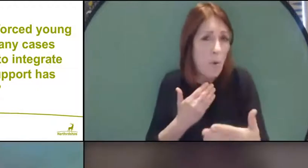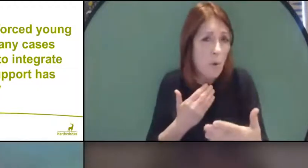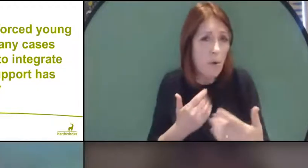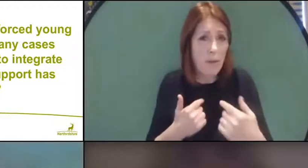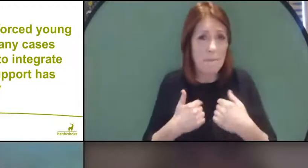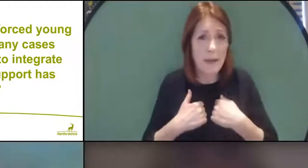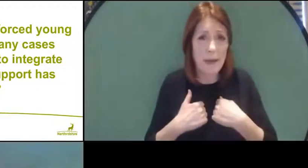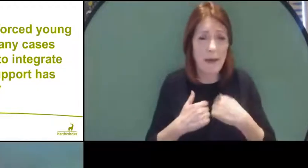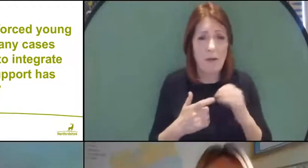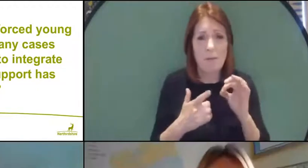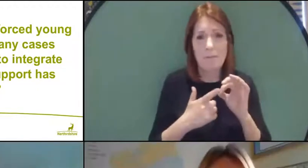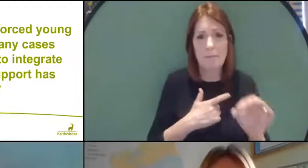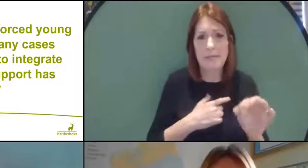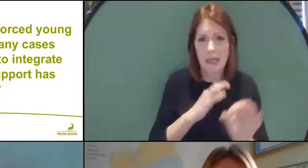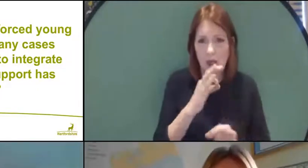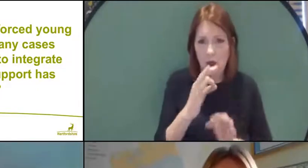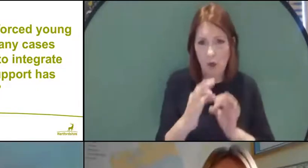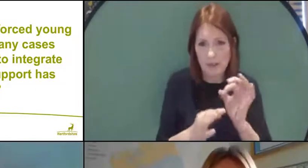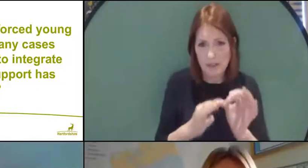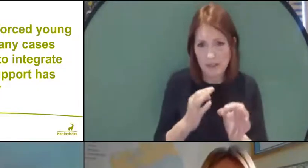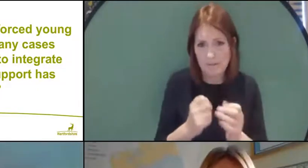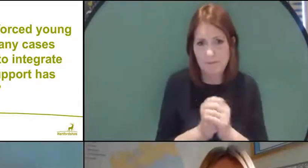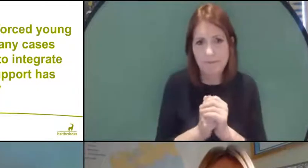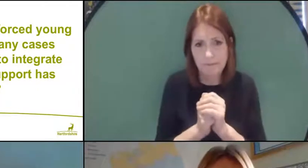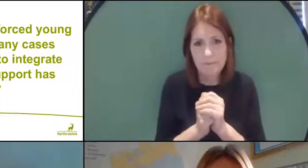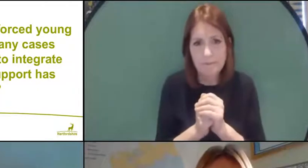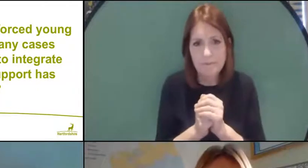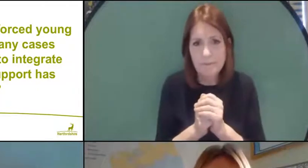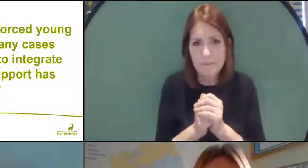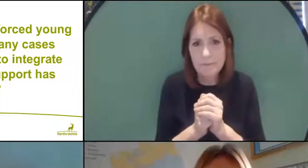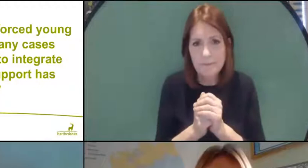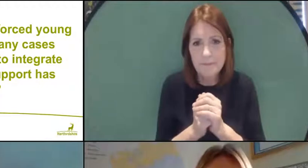So I'm just going to ask you to come back in and have a look at that one, okay?